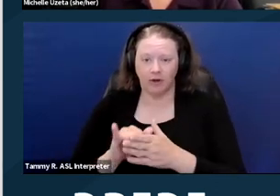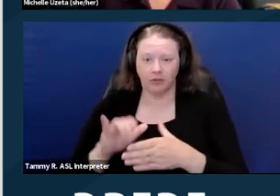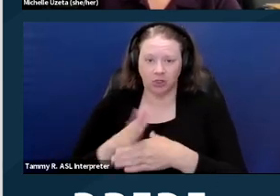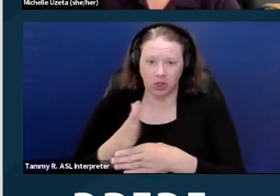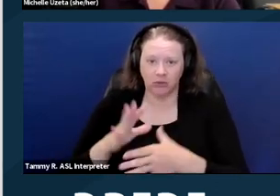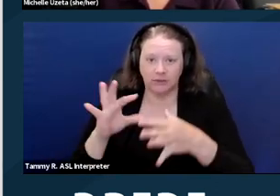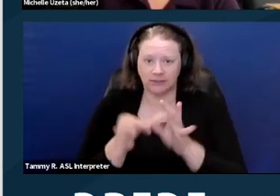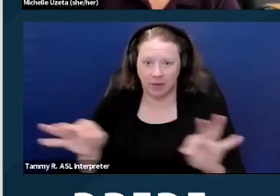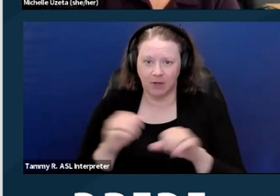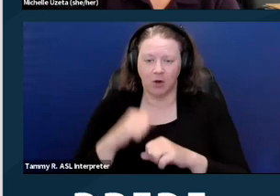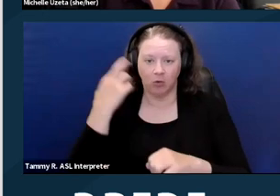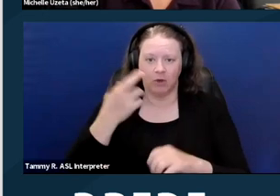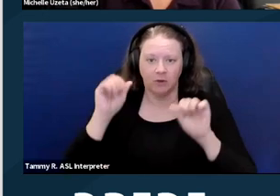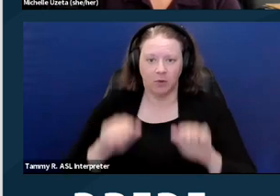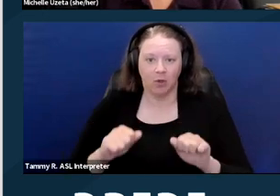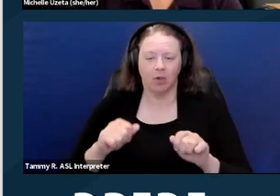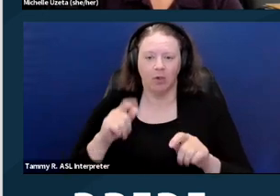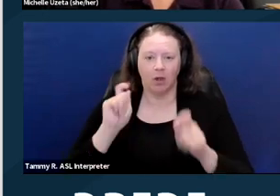the joint statement on reasonable modifications.